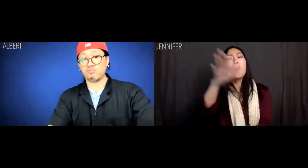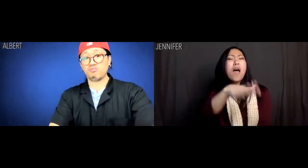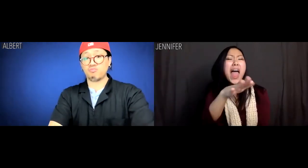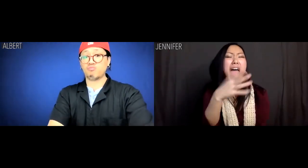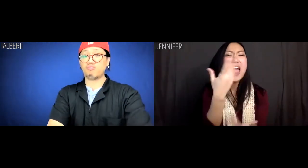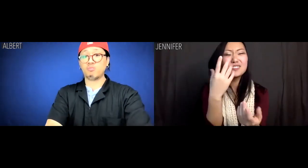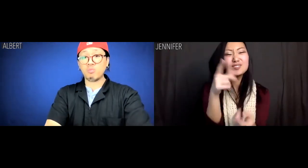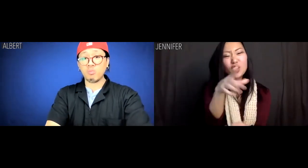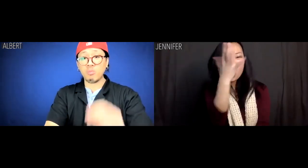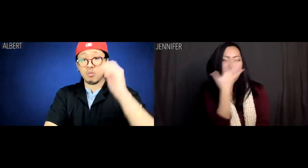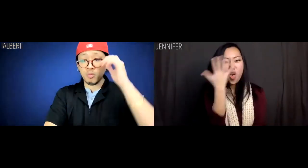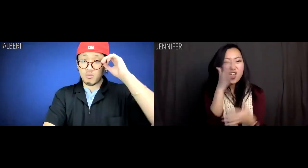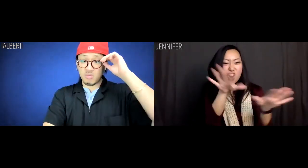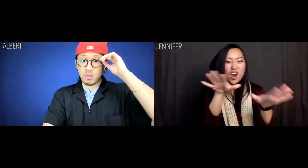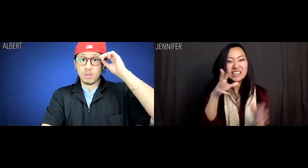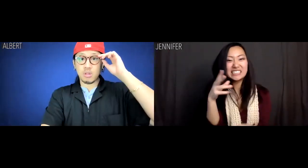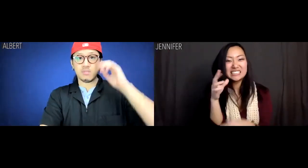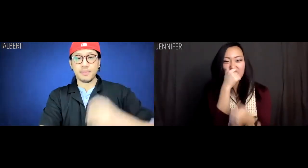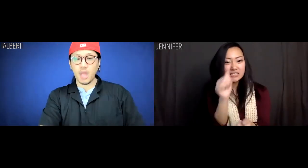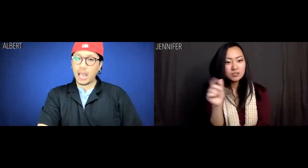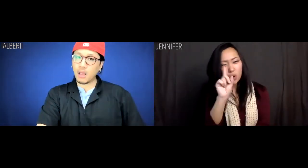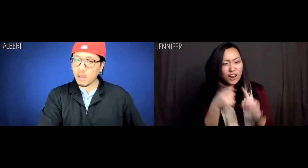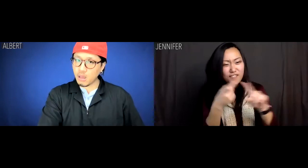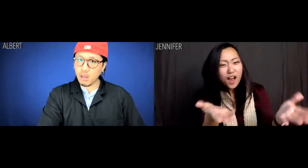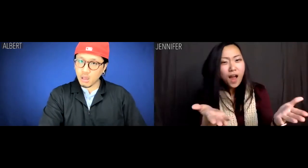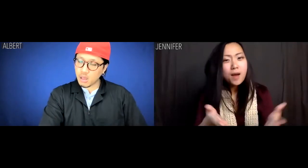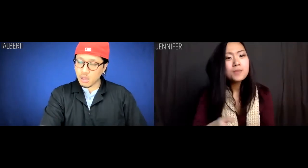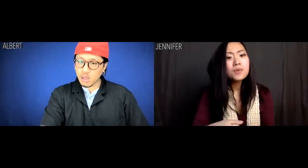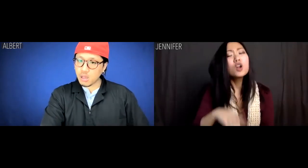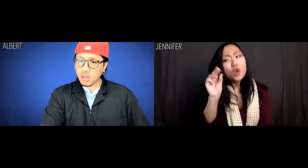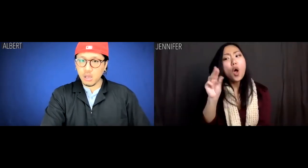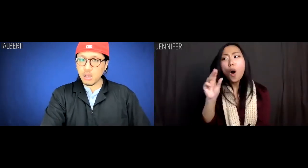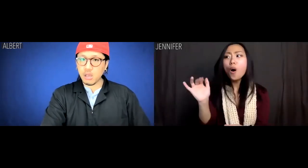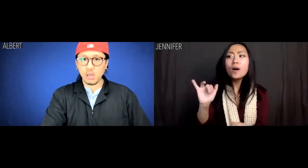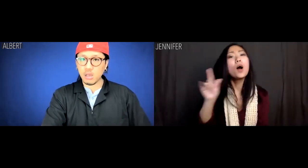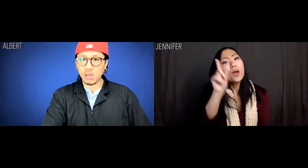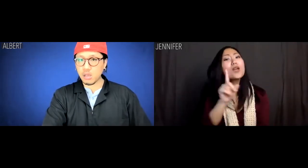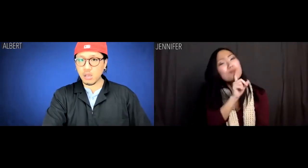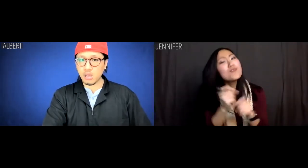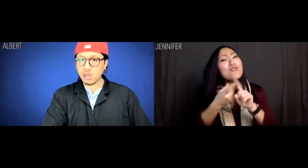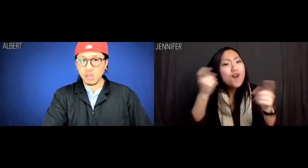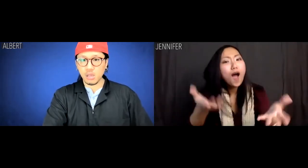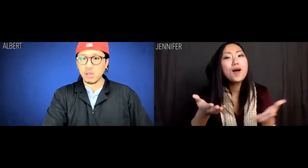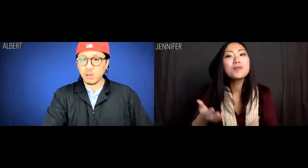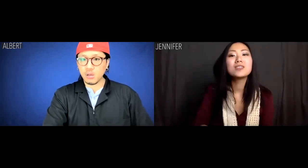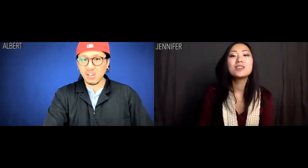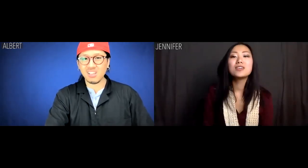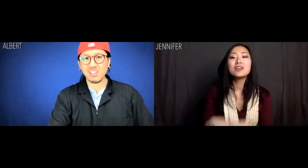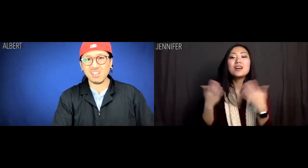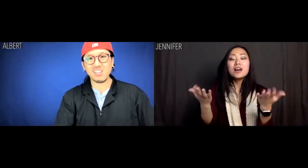"Hey, you look interesting. Where are you from?" "No, where are you really from?"